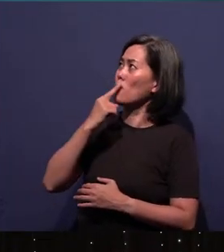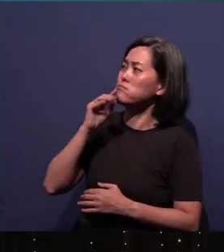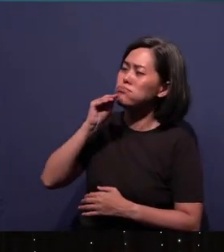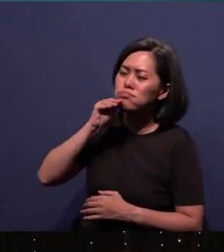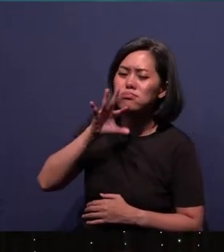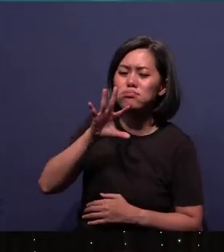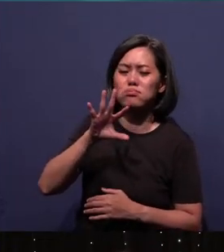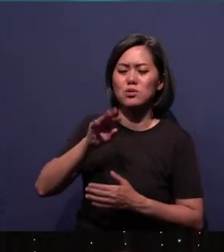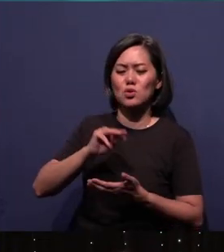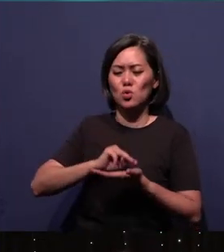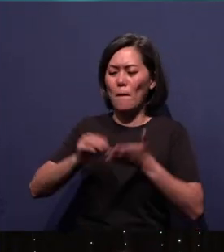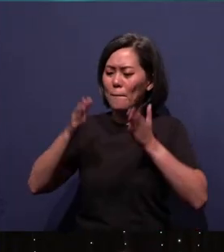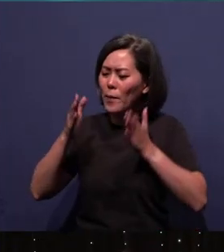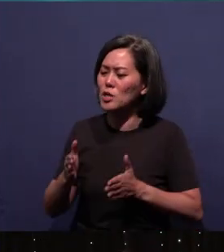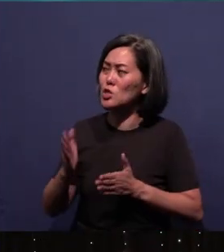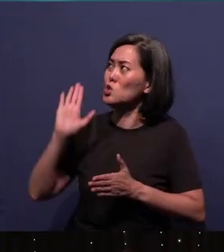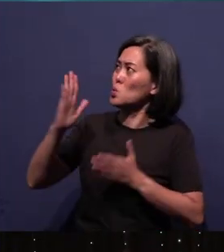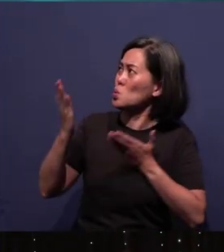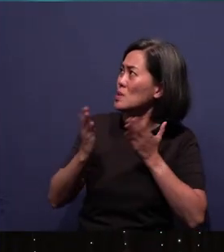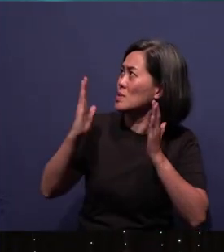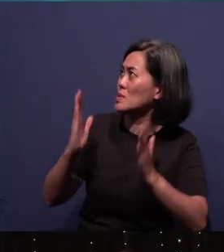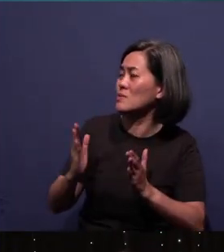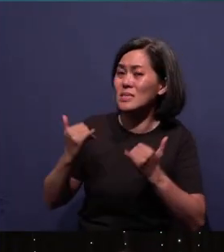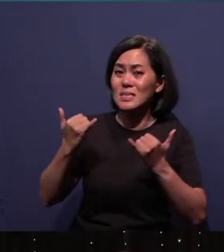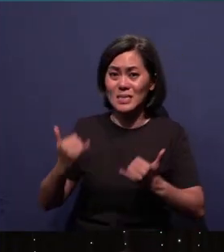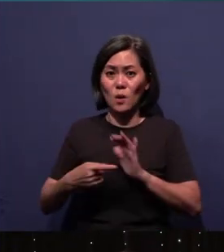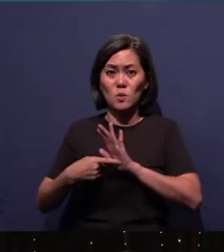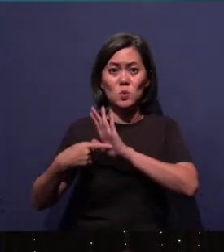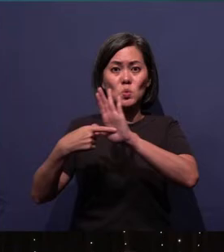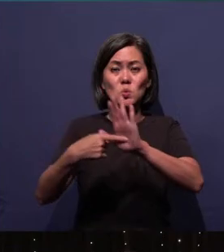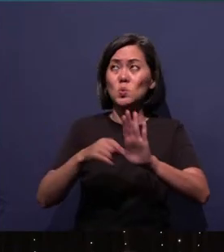very servant of which now he reveals your heart to us.